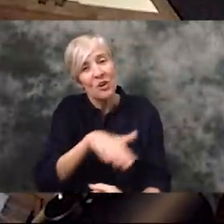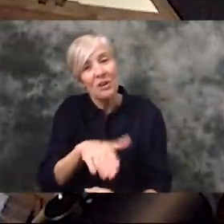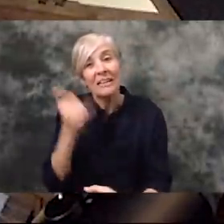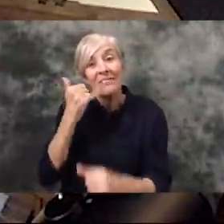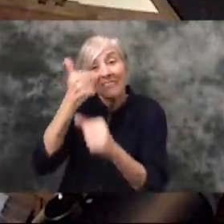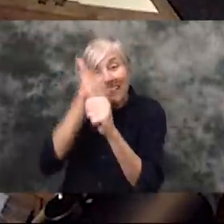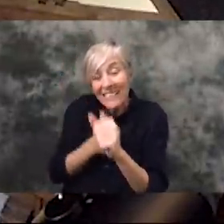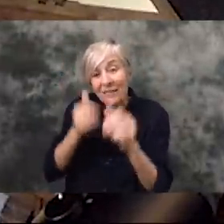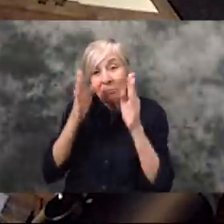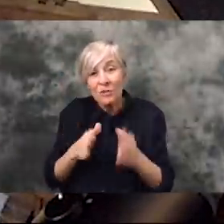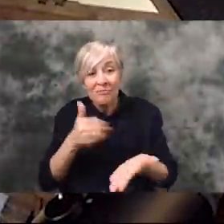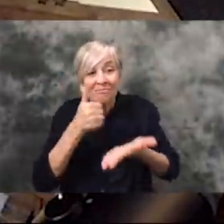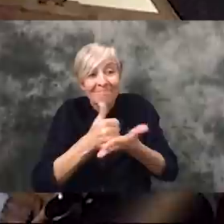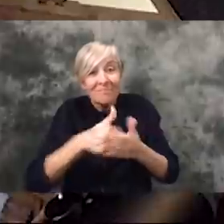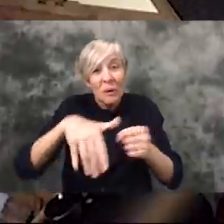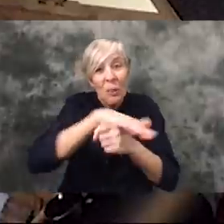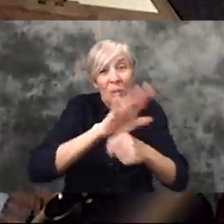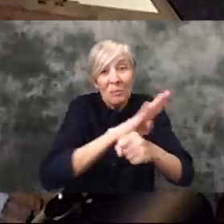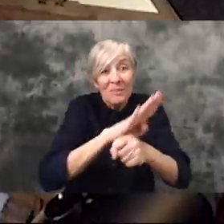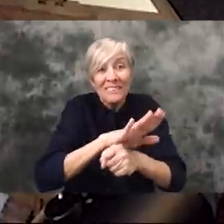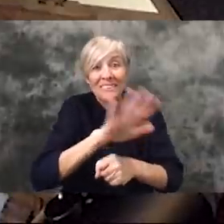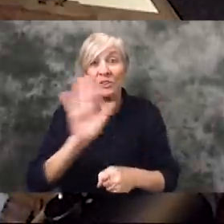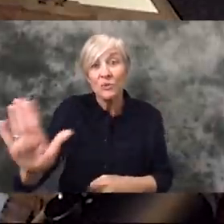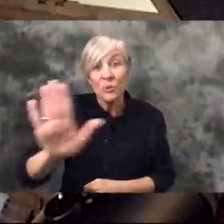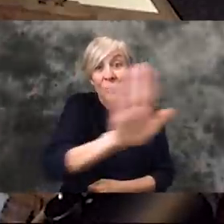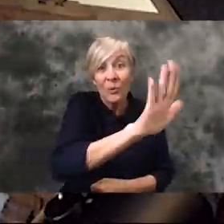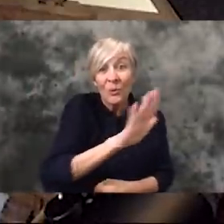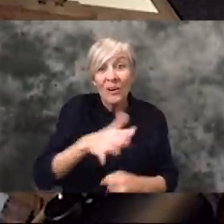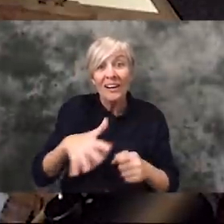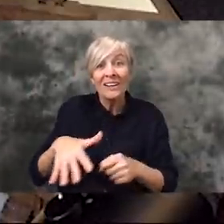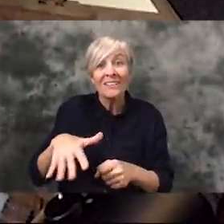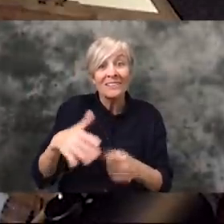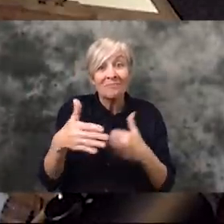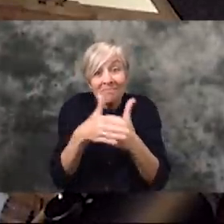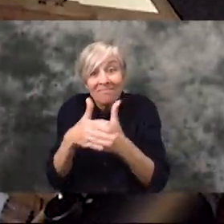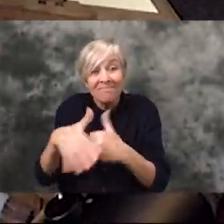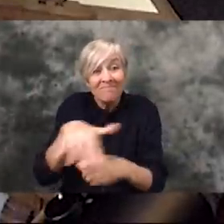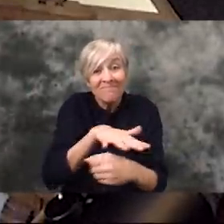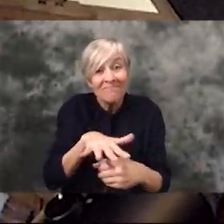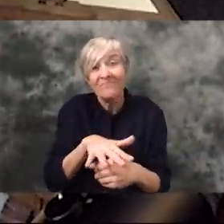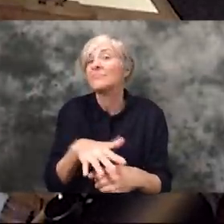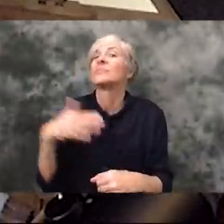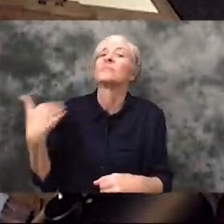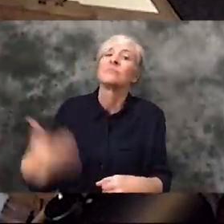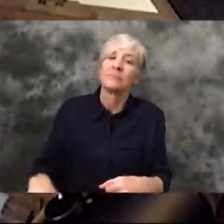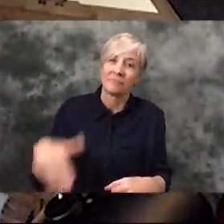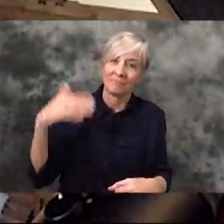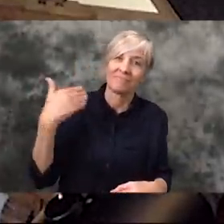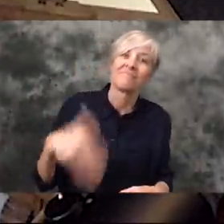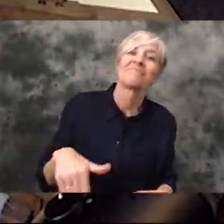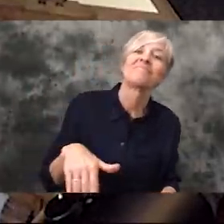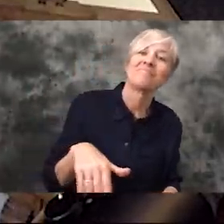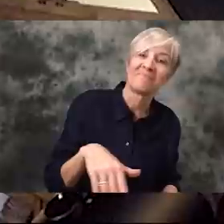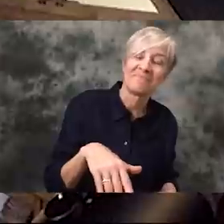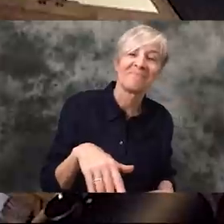business in THEIR neighborhood then this will be a whole other type of